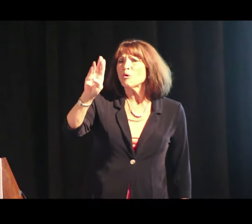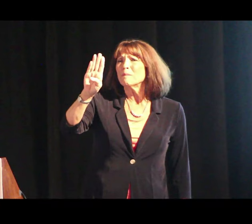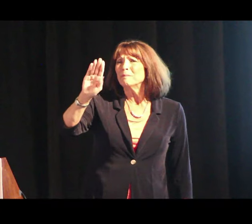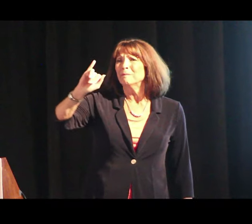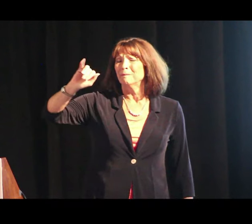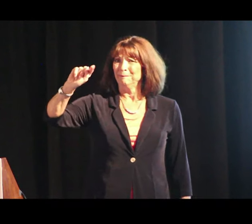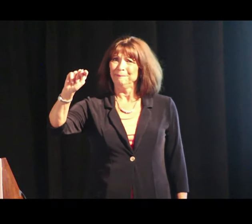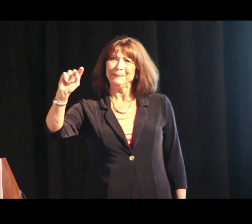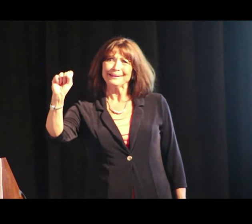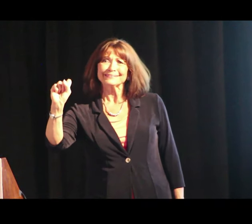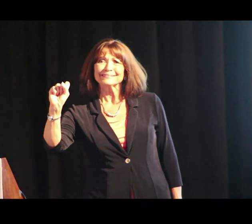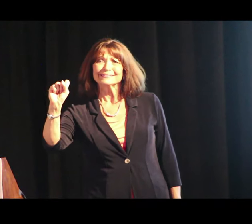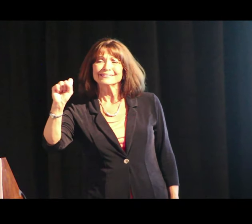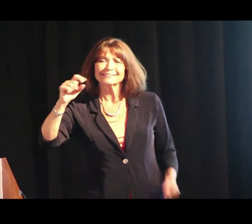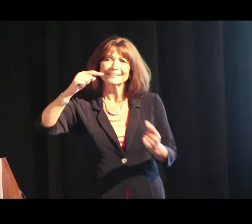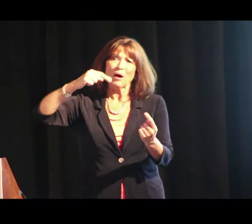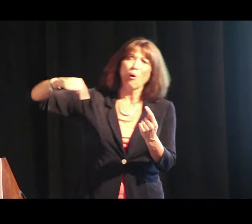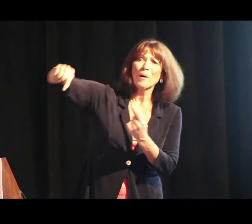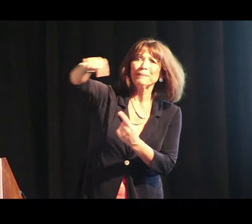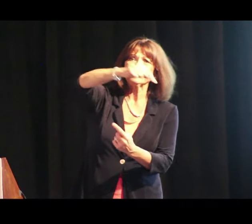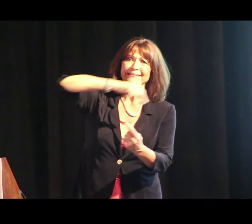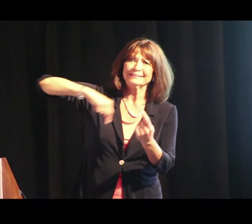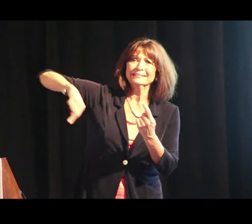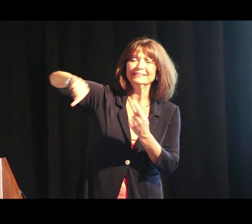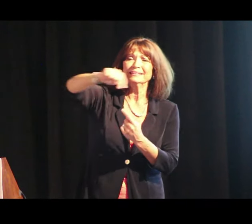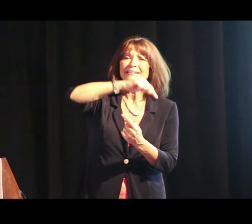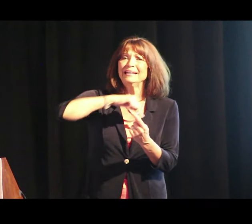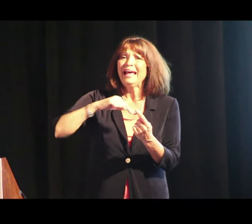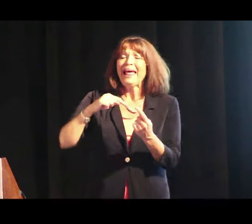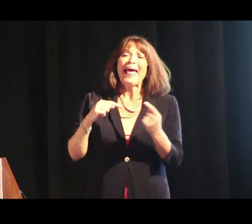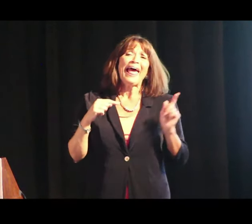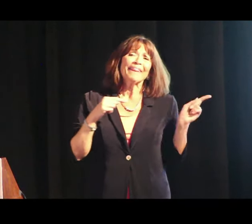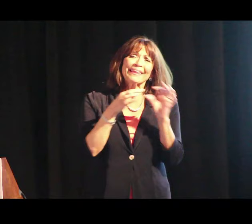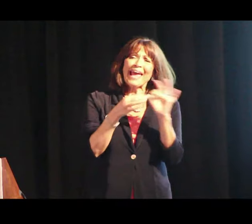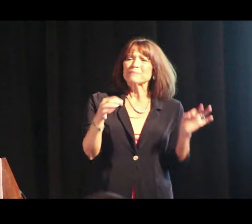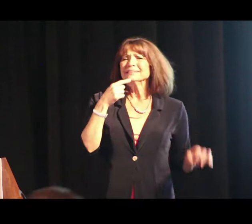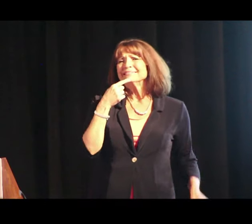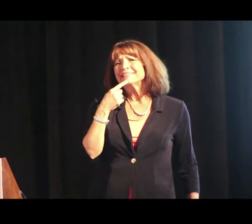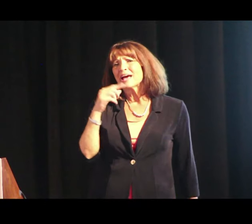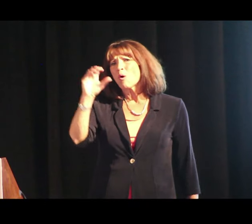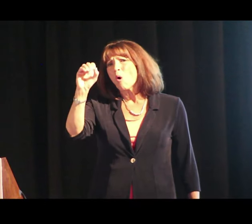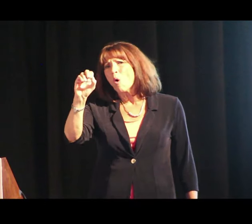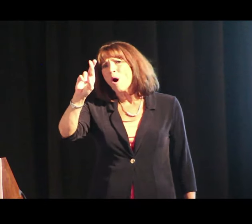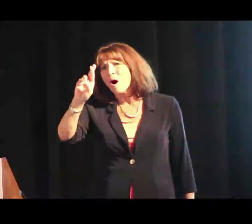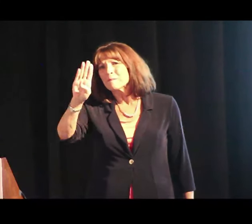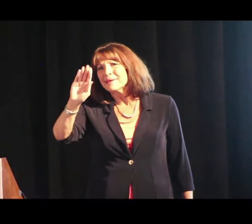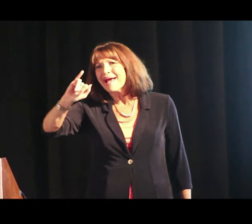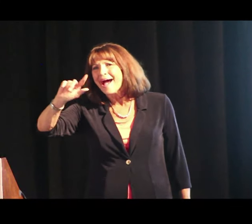And there was a word “orbits”, About the planets orbiting around the sun, and the captions said “Orbitz”